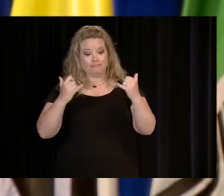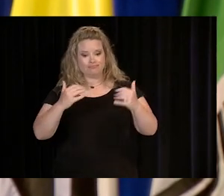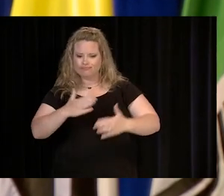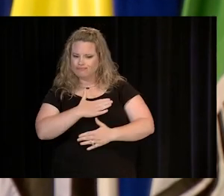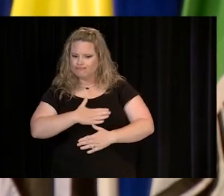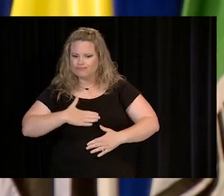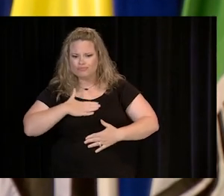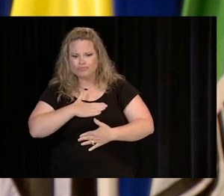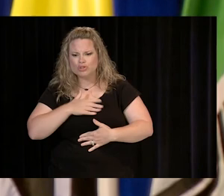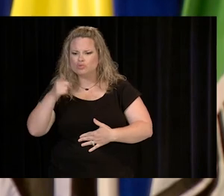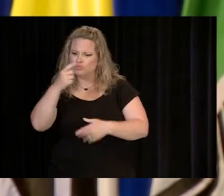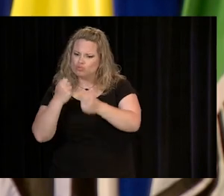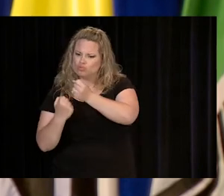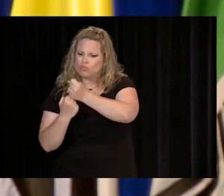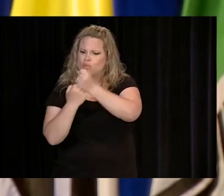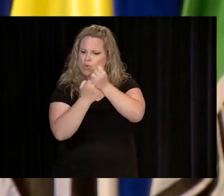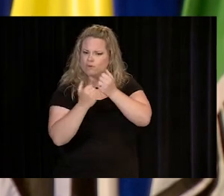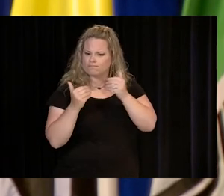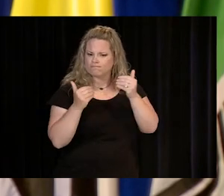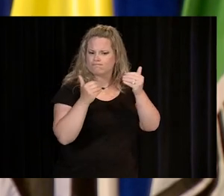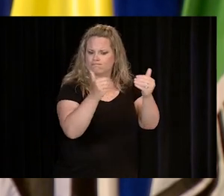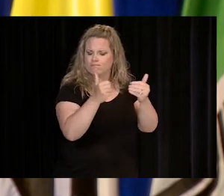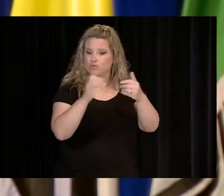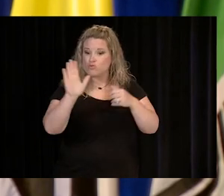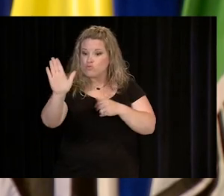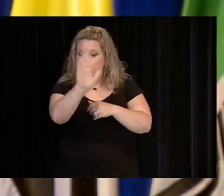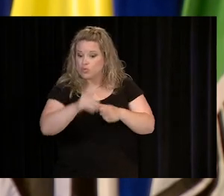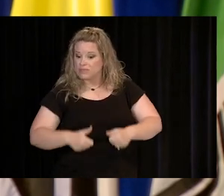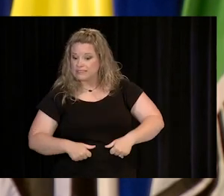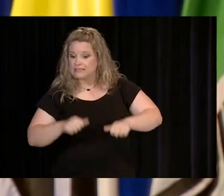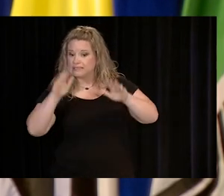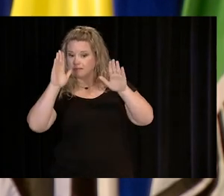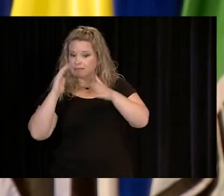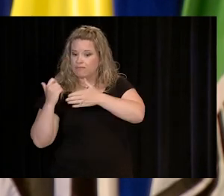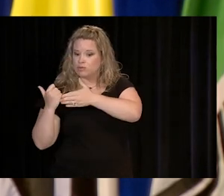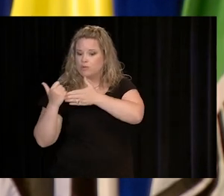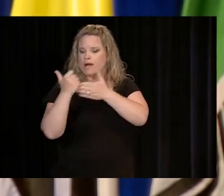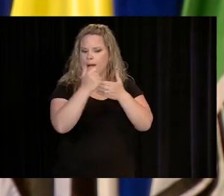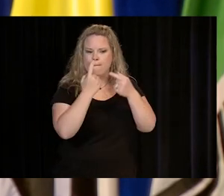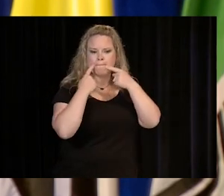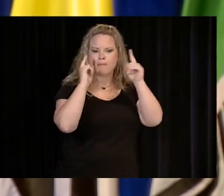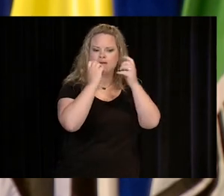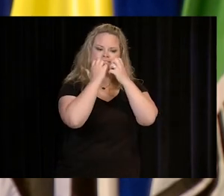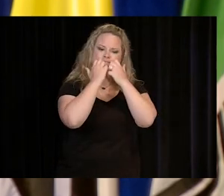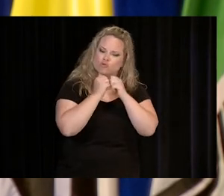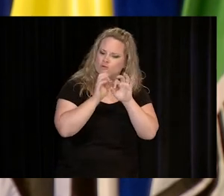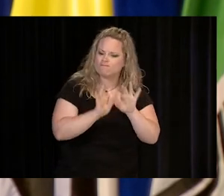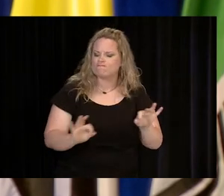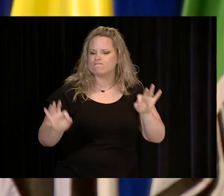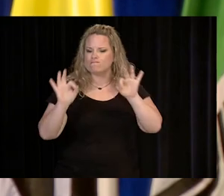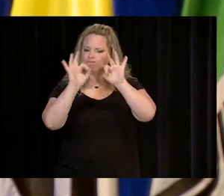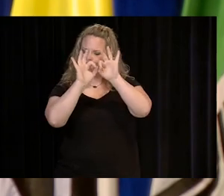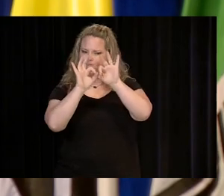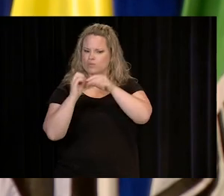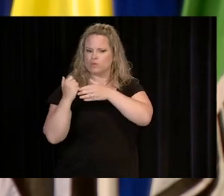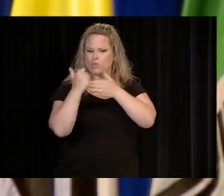I APPRECIATE THE SUPPORT YOU HAVE PROVIDED, THE SACRIFICES YOU HAVE MADE, AND THE CRUCIAL ROLE YOU HAVE PLAYED